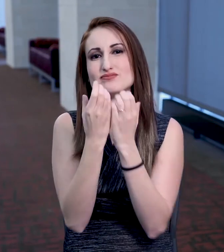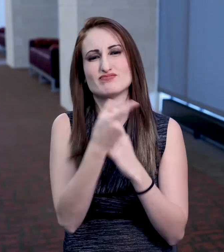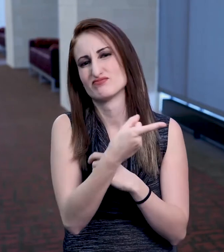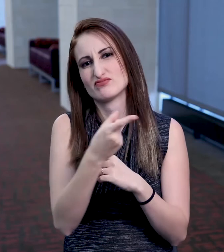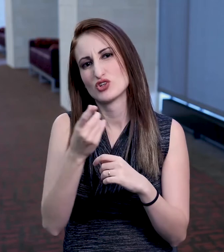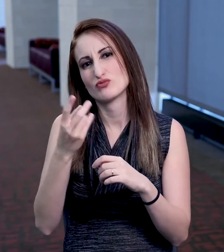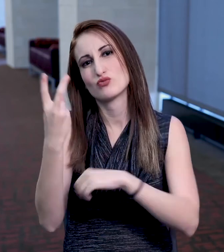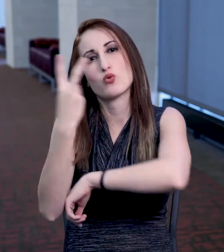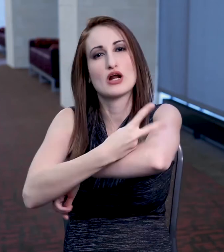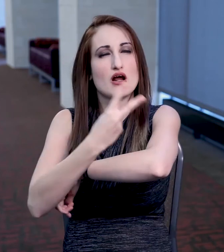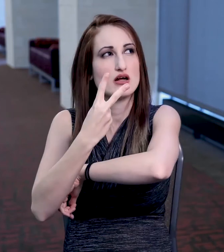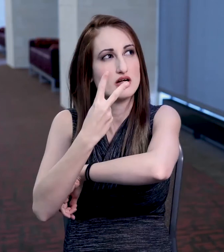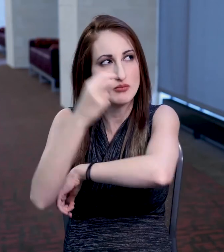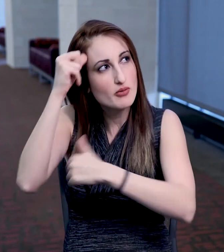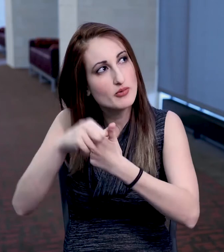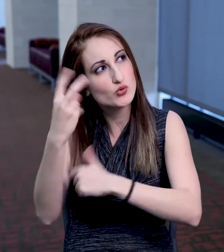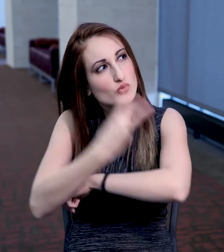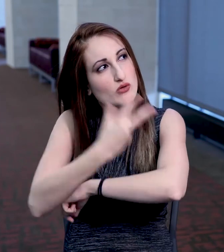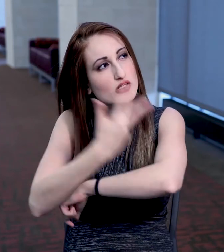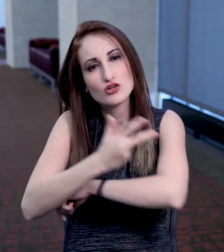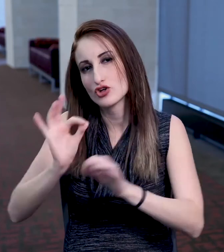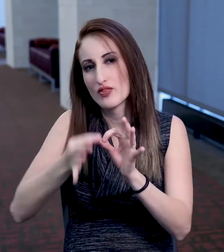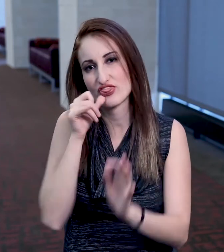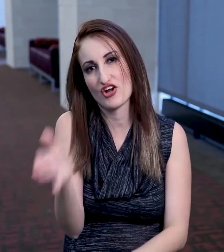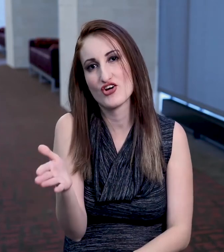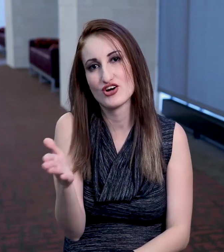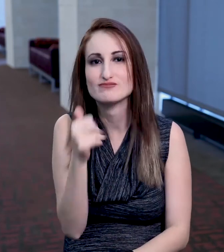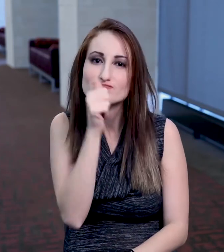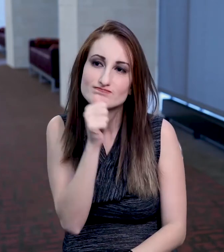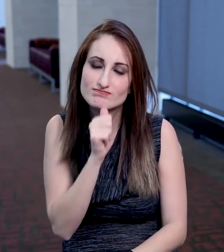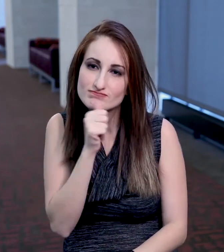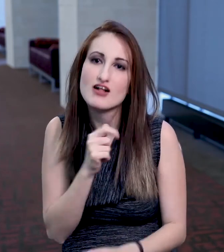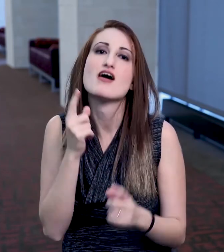days of class, the interpreters failed to show. I had to grin and bear it until the interpreters